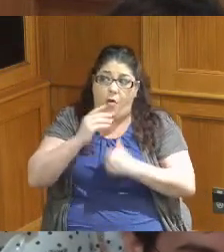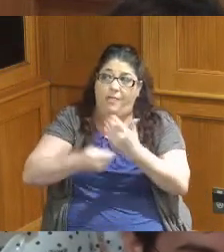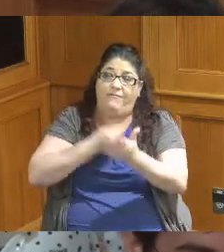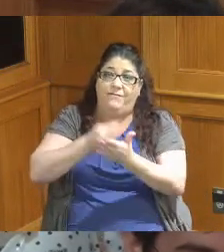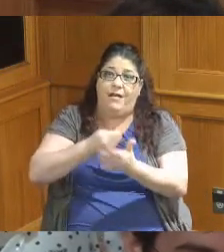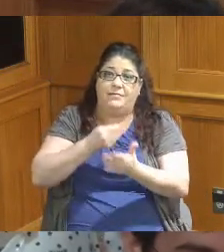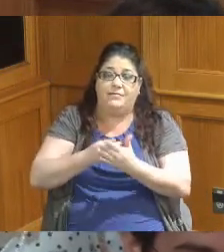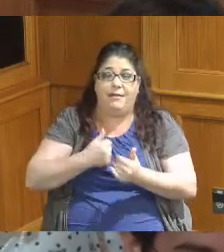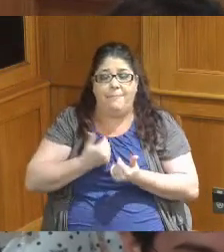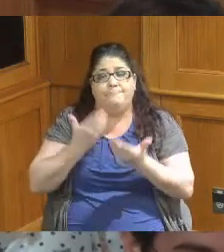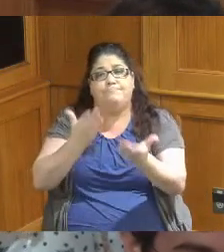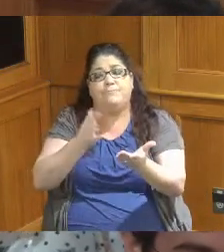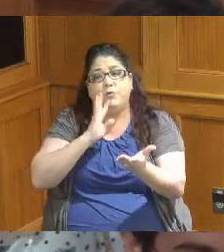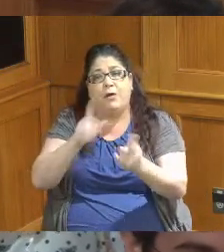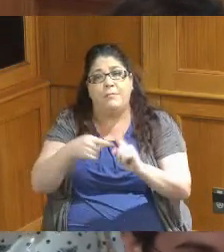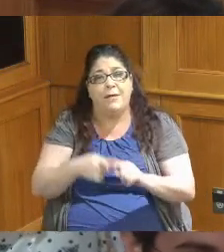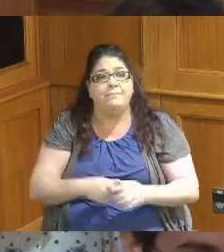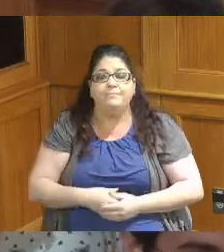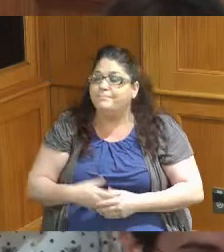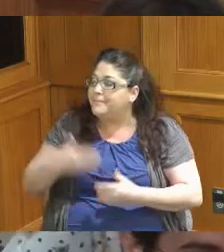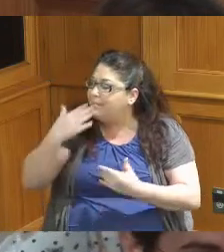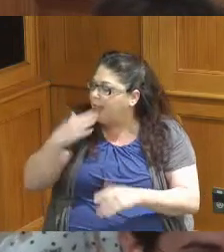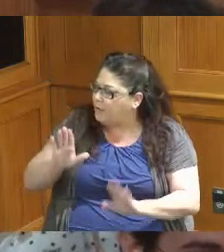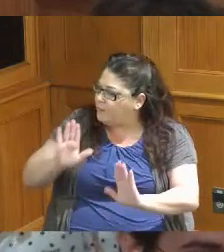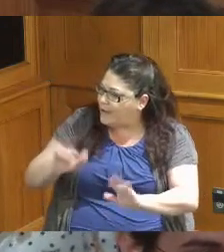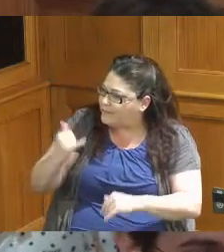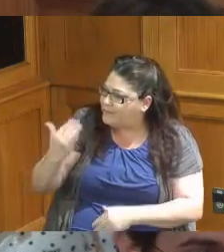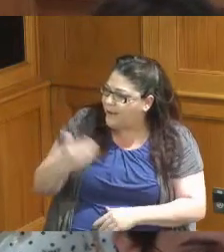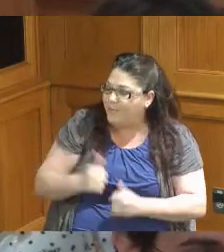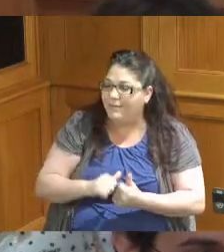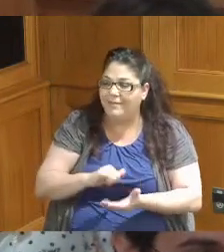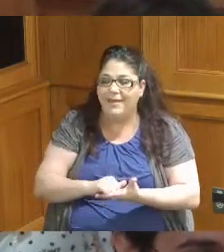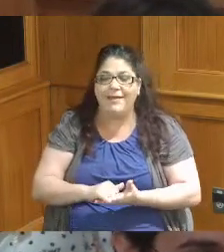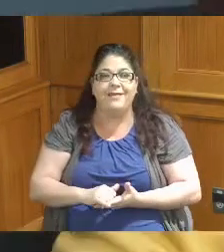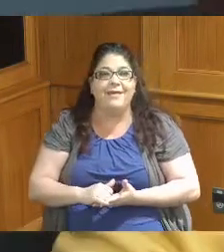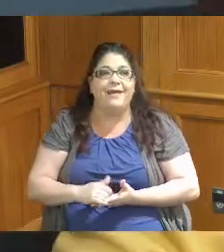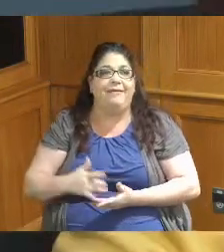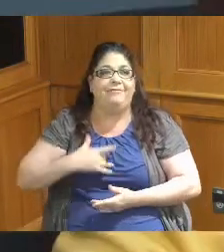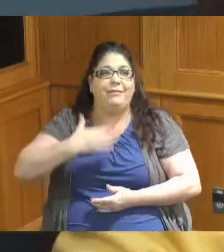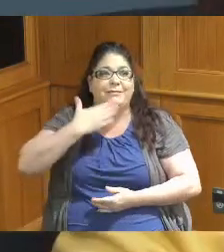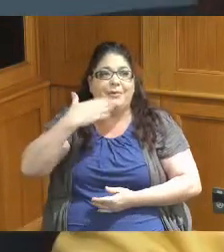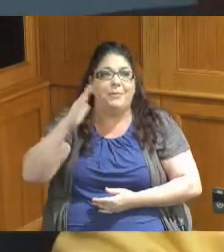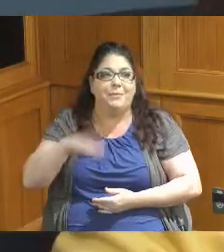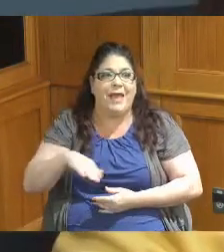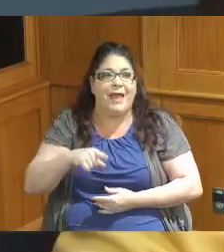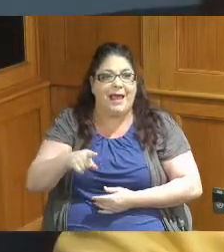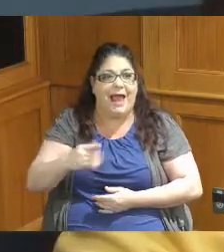actually presenting great job and I was thinking I feel so bad but I knew that you were equipped